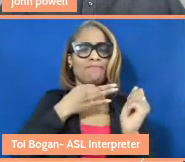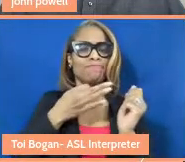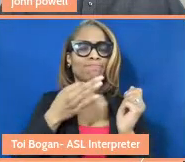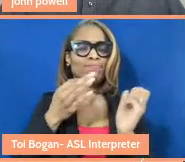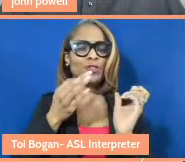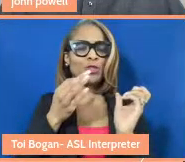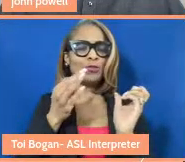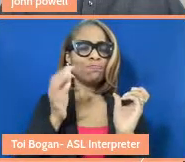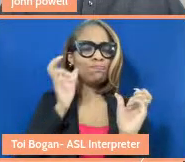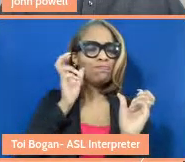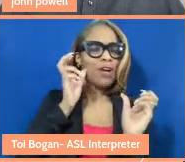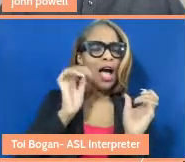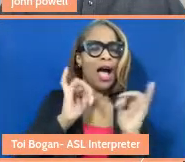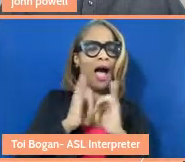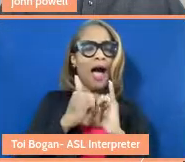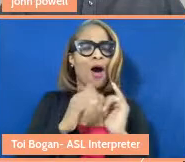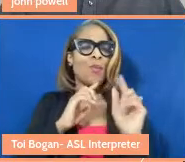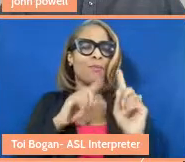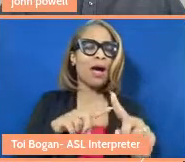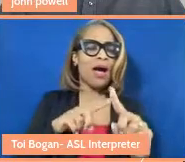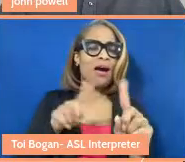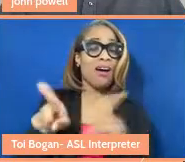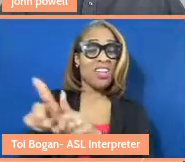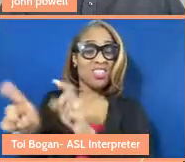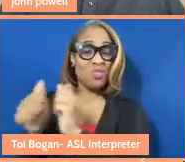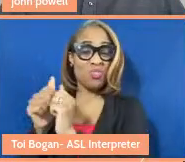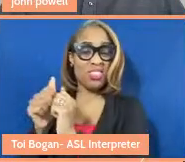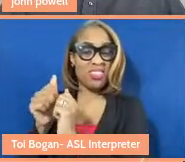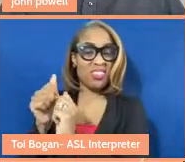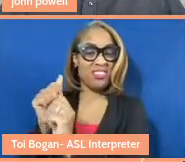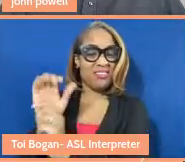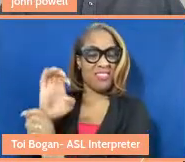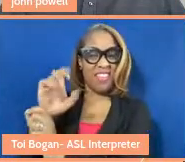provocations in mind also. Hmm. Mm-hmm (affirmative).